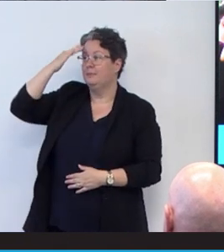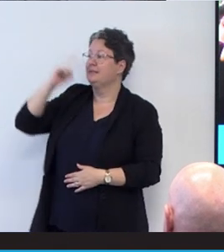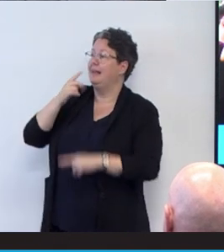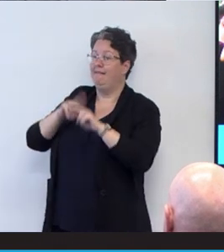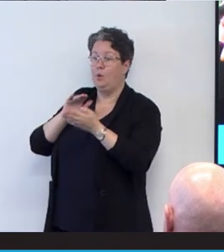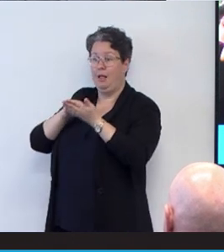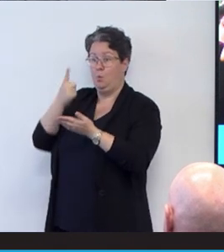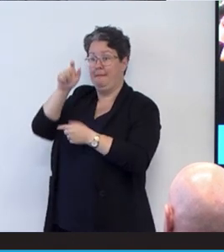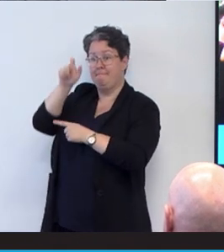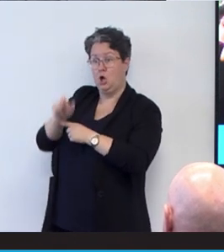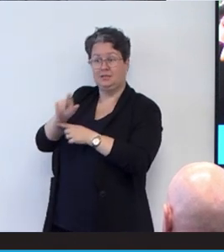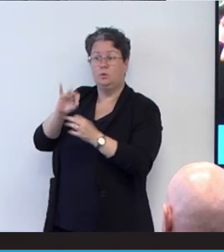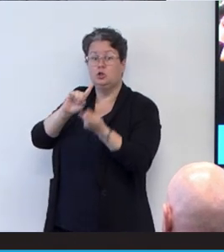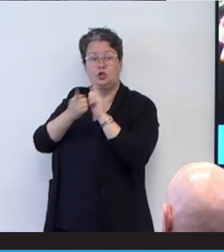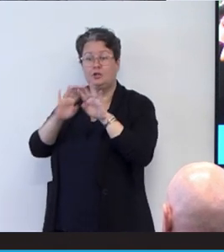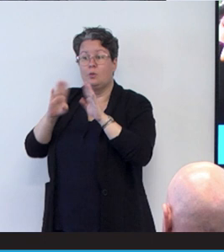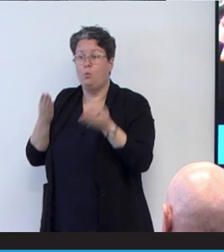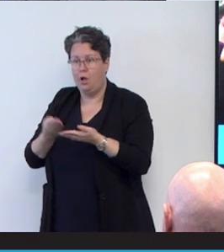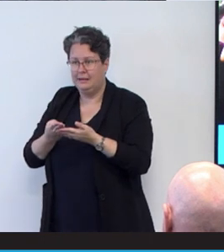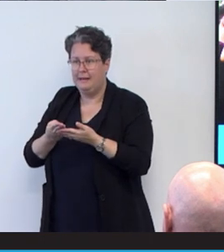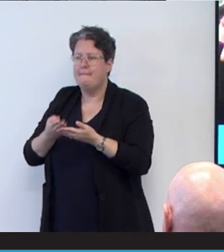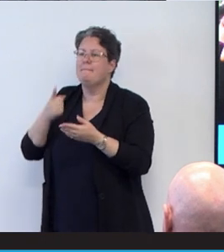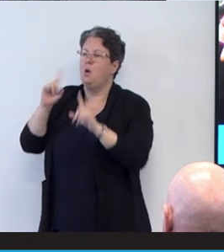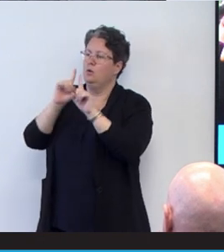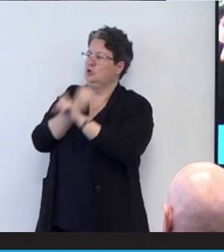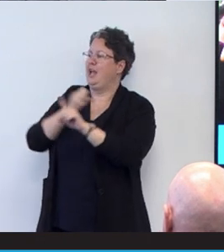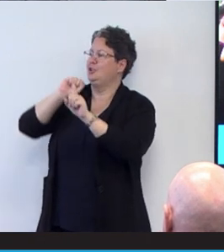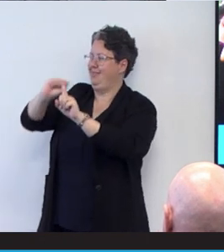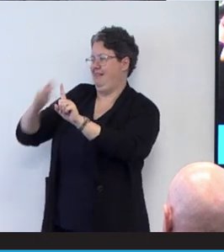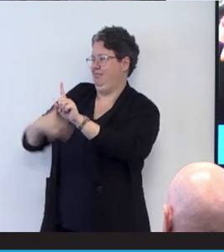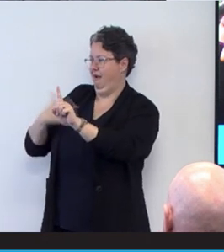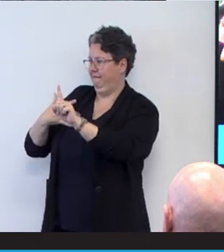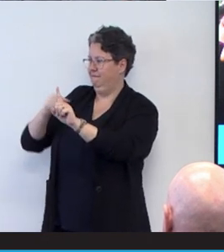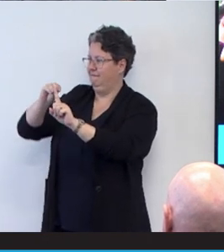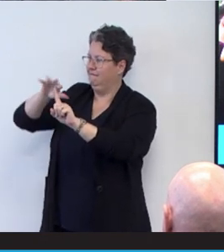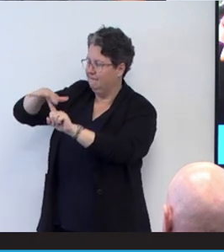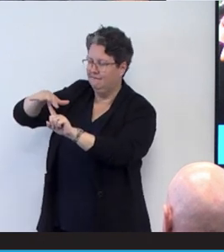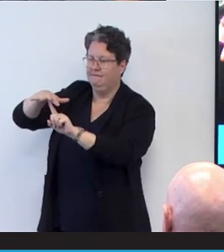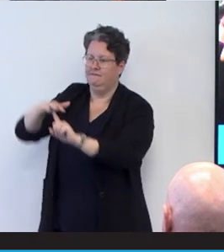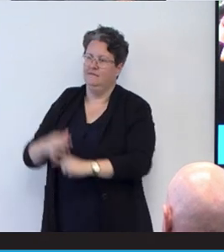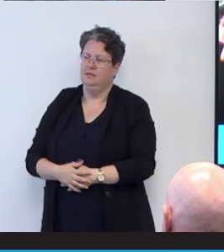we might not change the world, but we will change the world for them. And